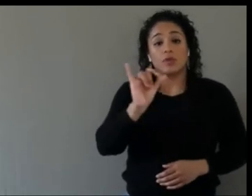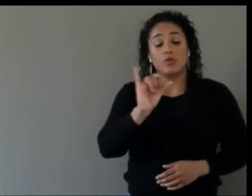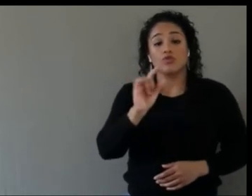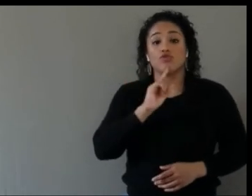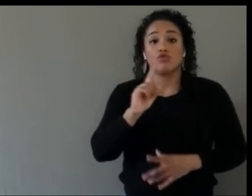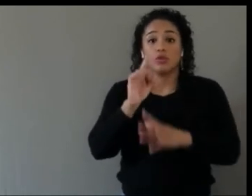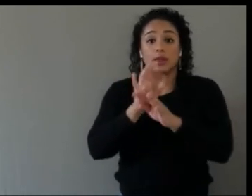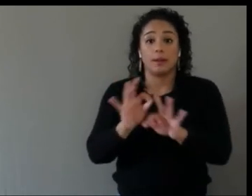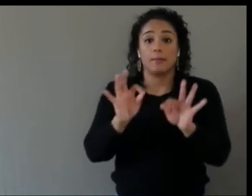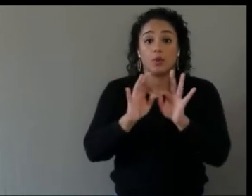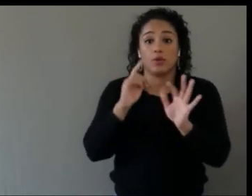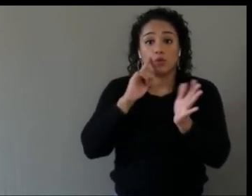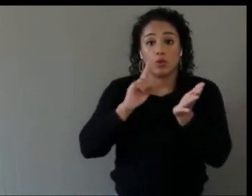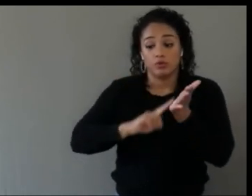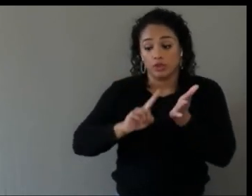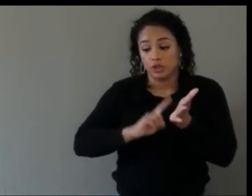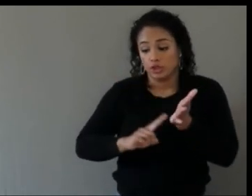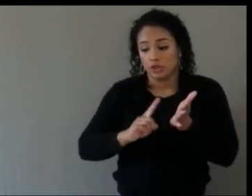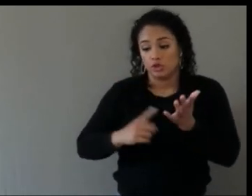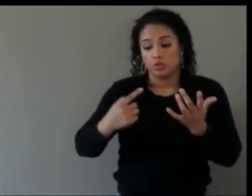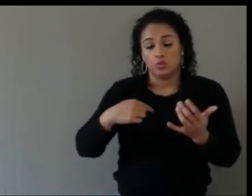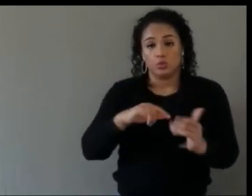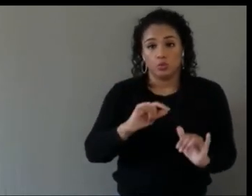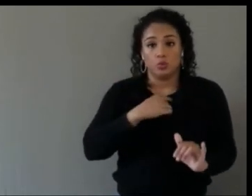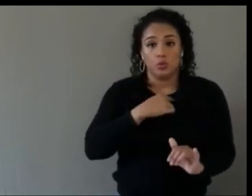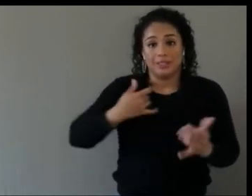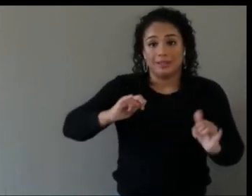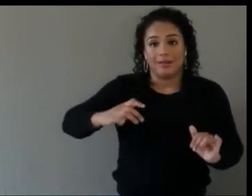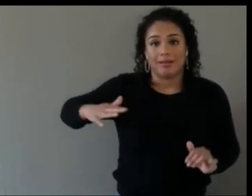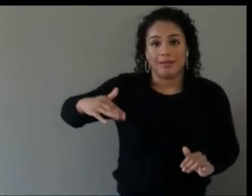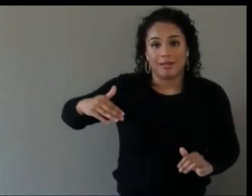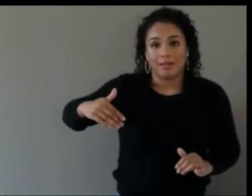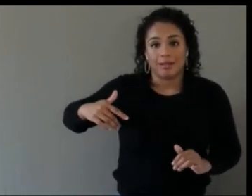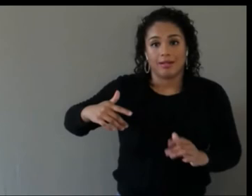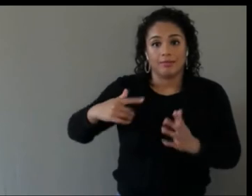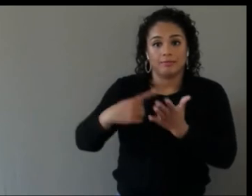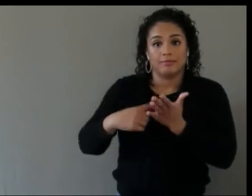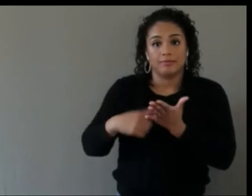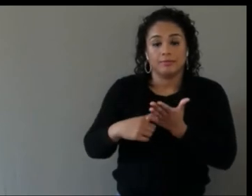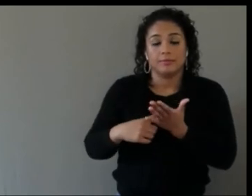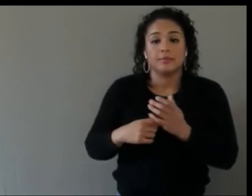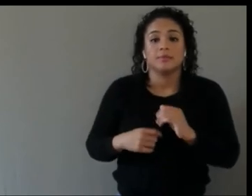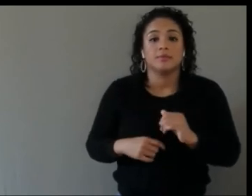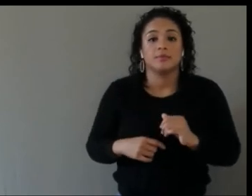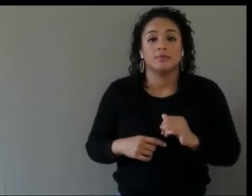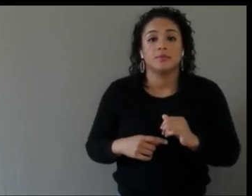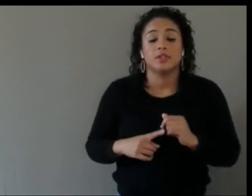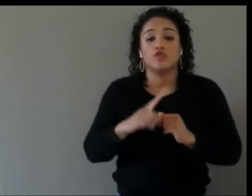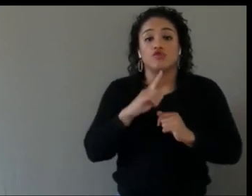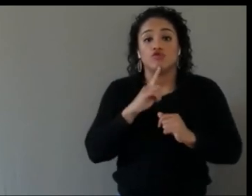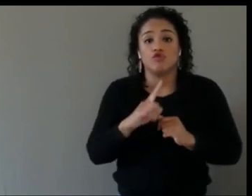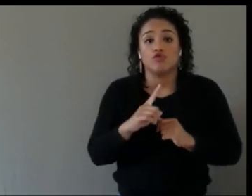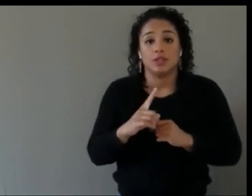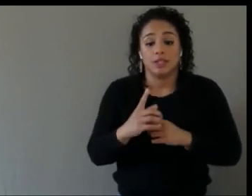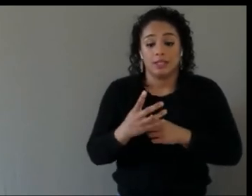it's more important in remote research, is the end-to- end experience of set up, use,